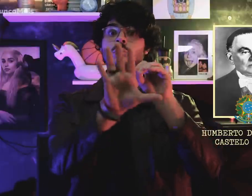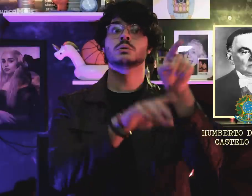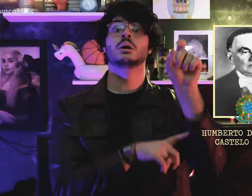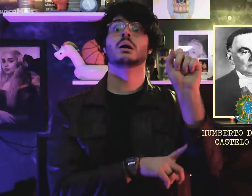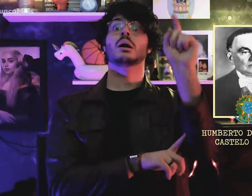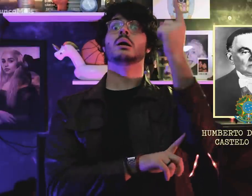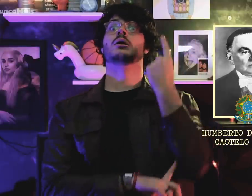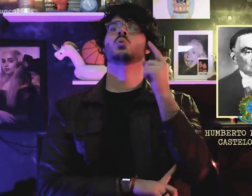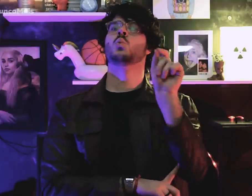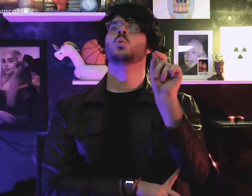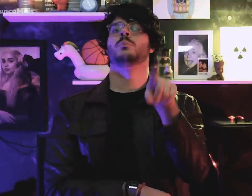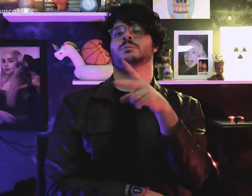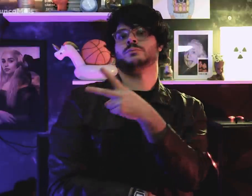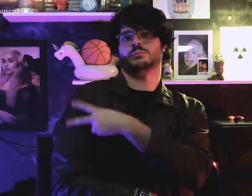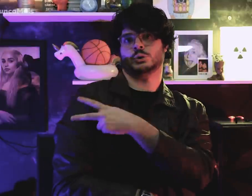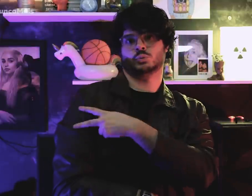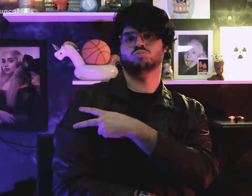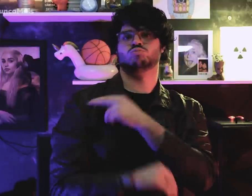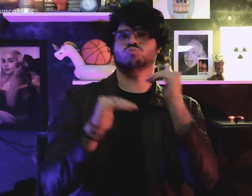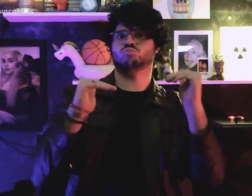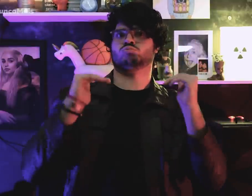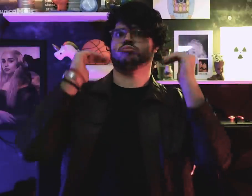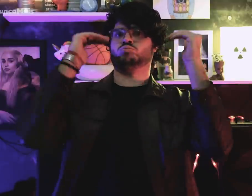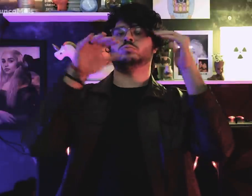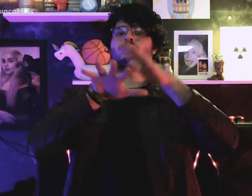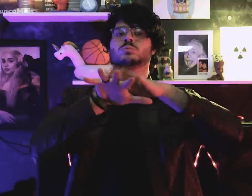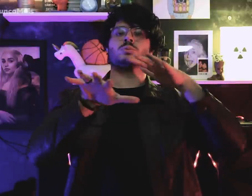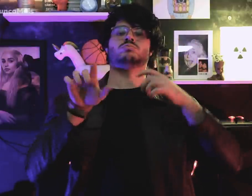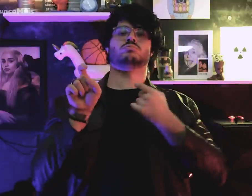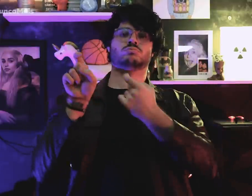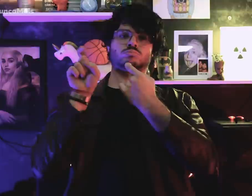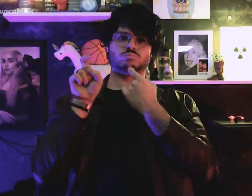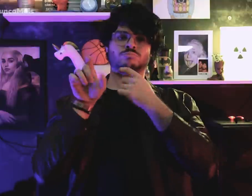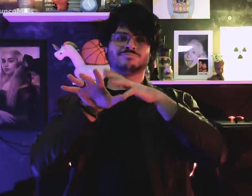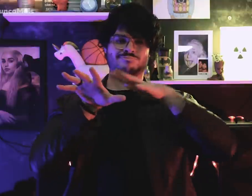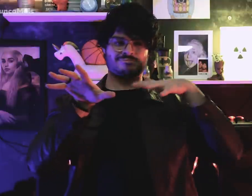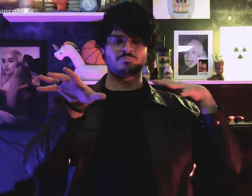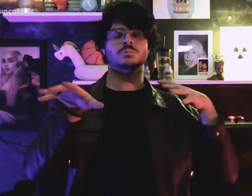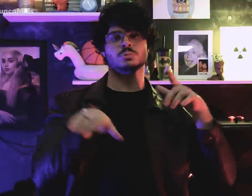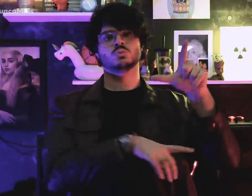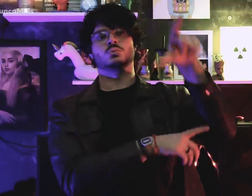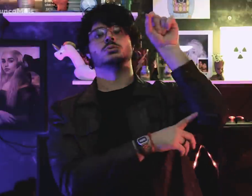who had been head of Army General Staff.